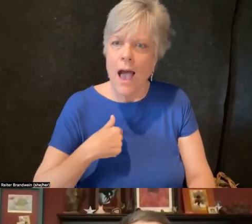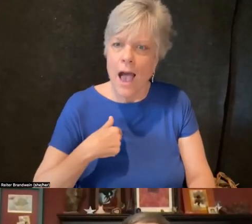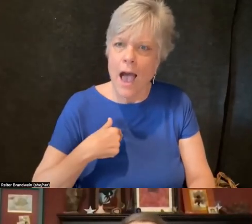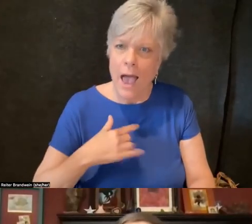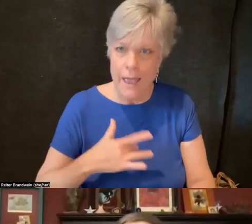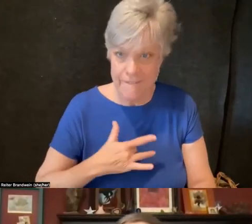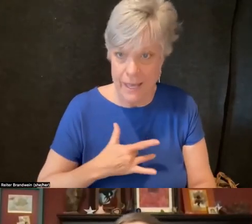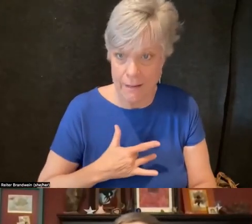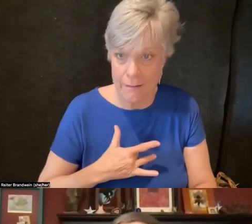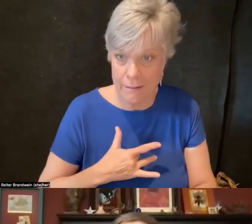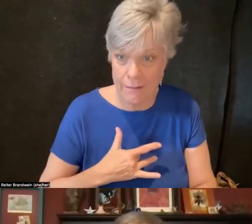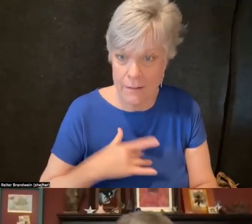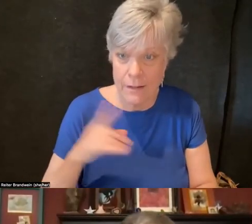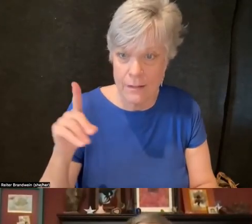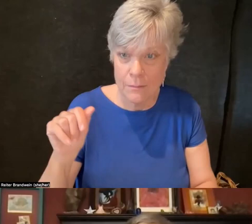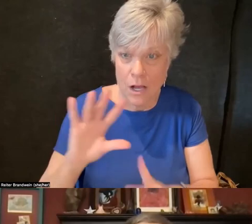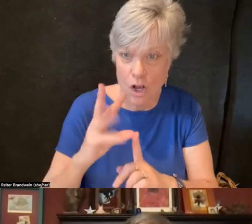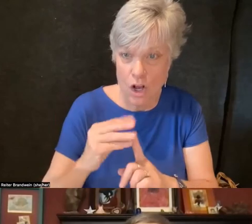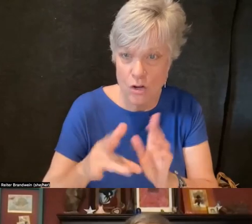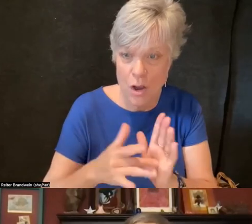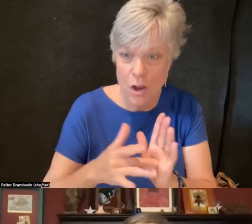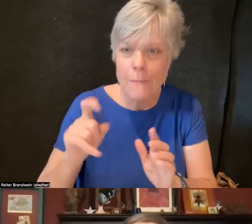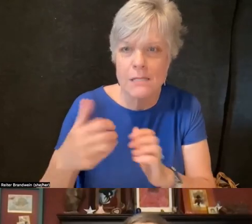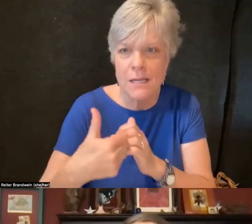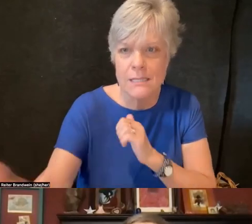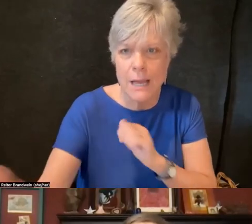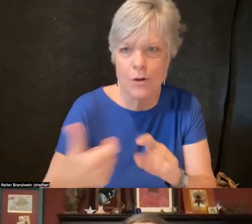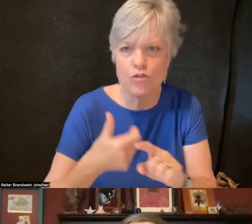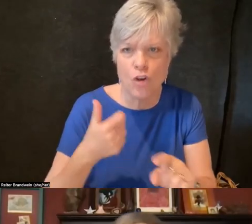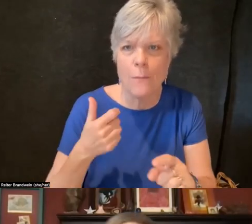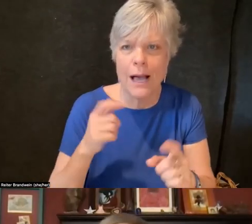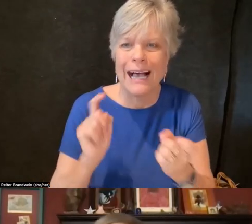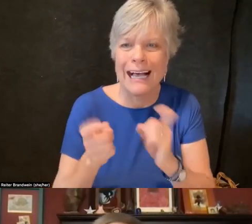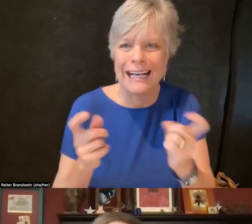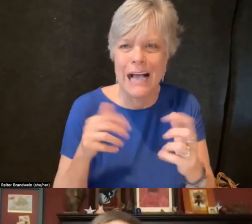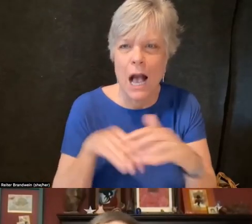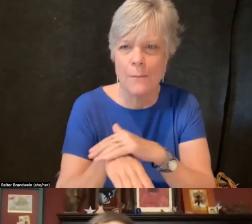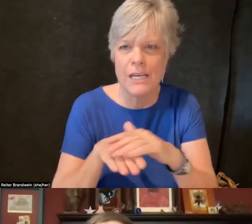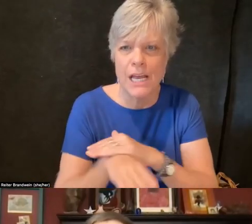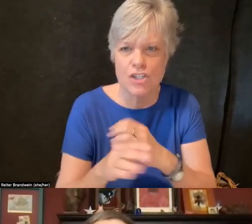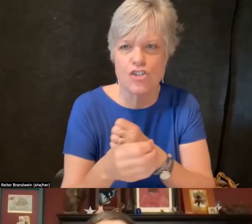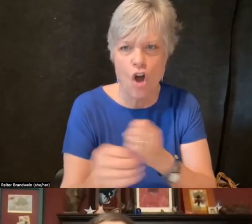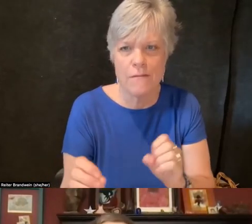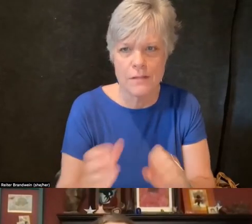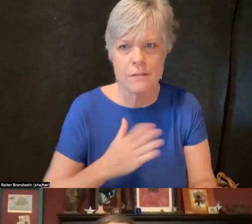that a Disability Cultural Center must be separate from an accommodations office. That is my opinion for what it's worth.